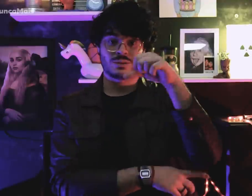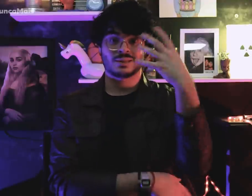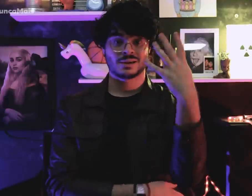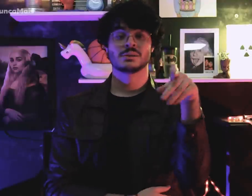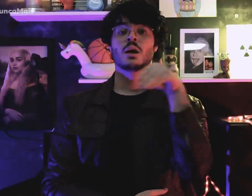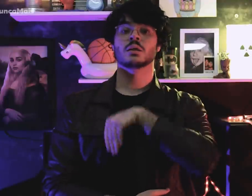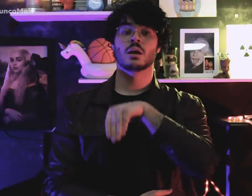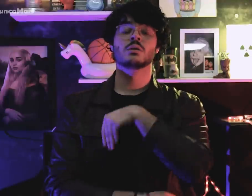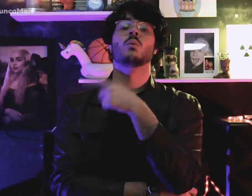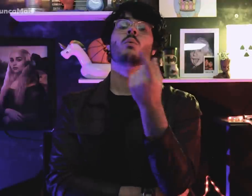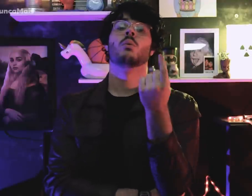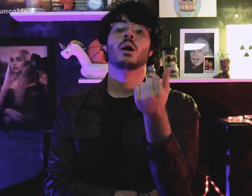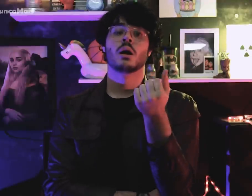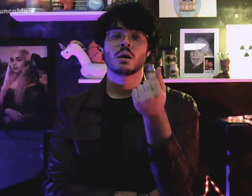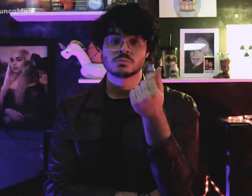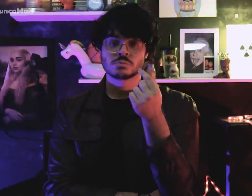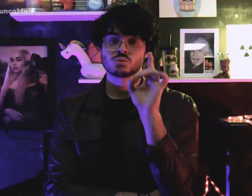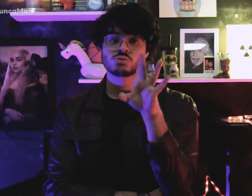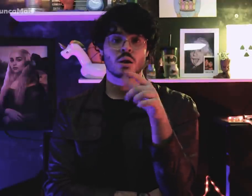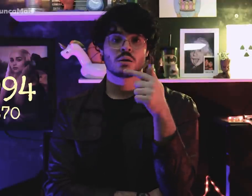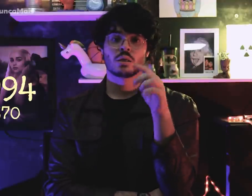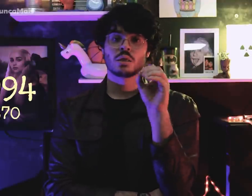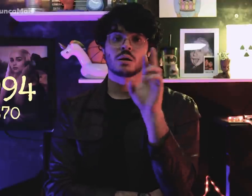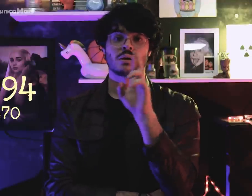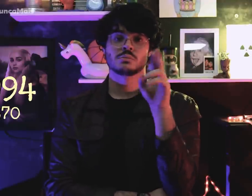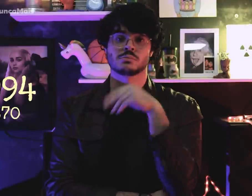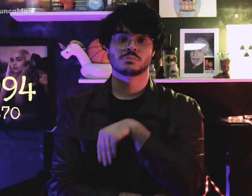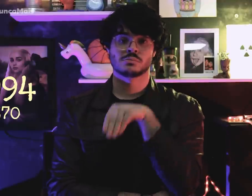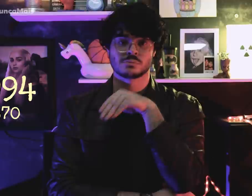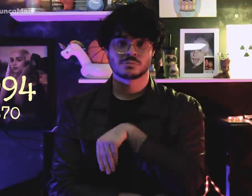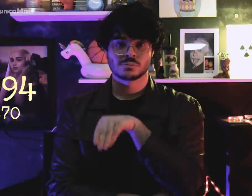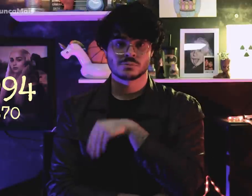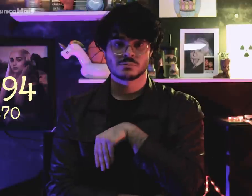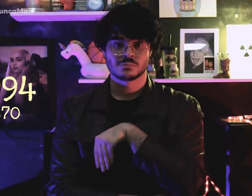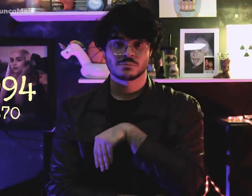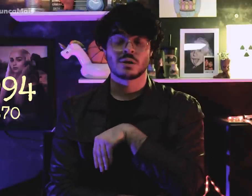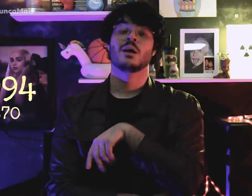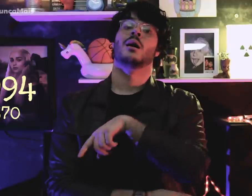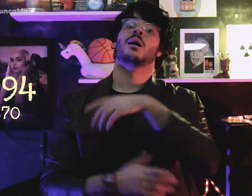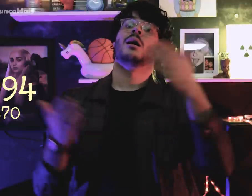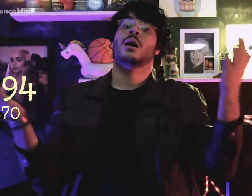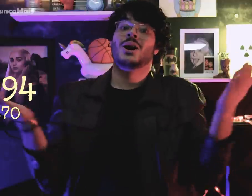O salário mínimo no ano de 1994 era 70 reais.